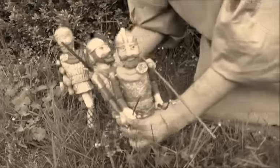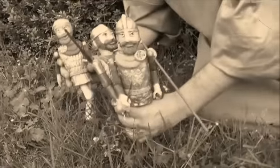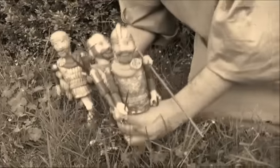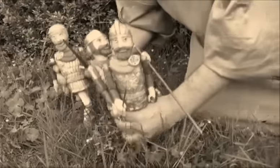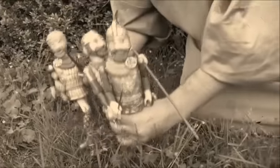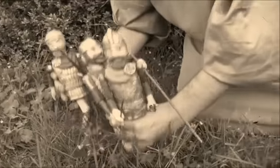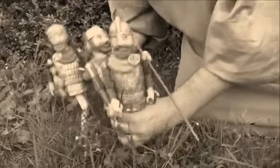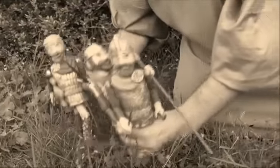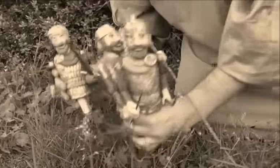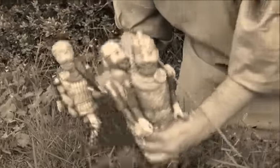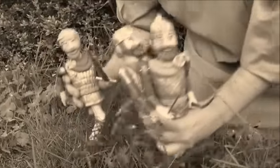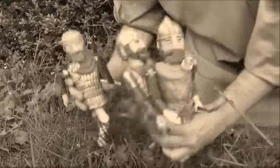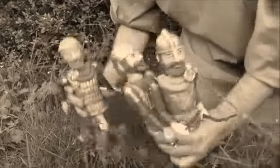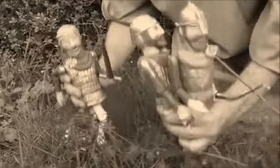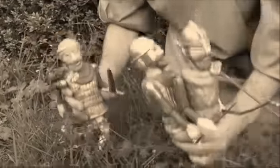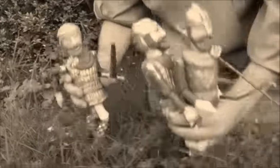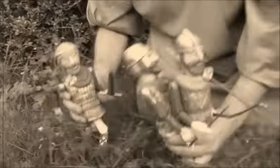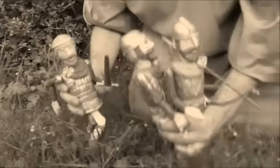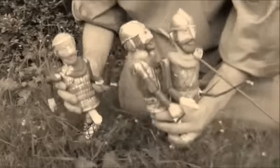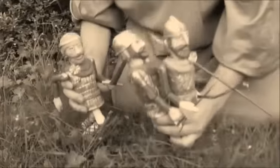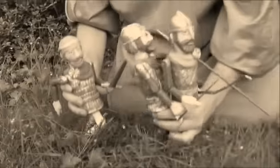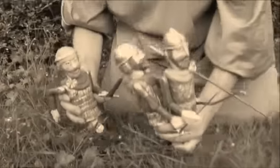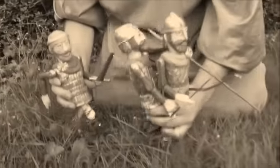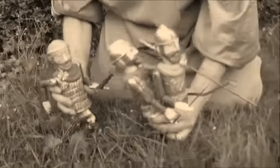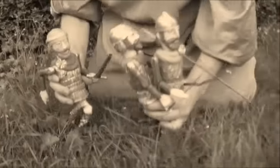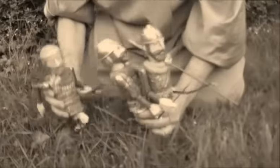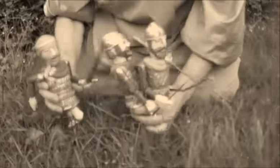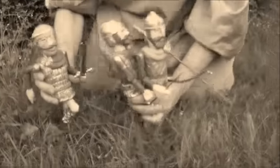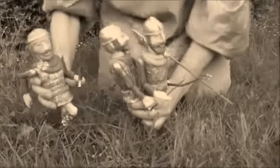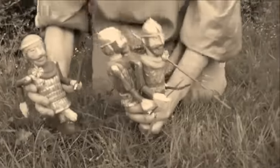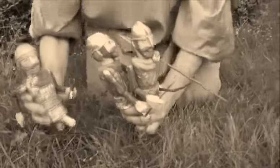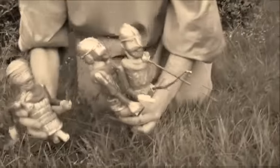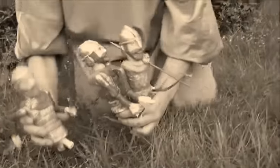One day, the brothers set out on a long journey.